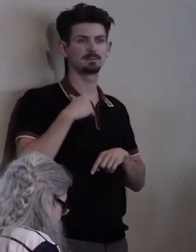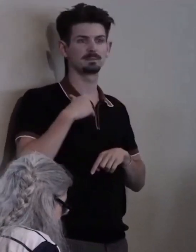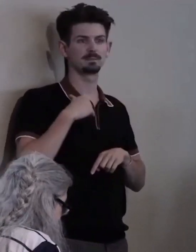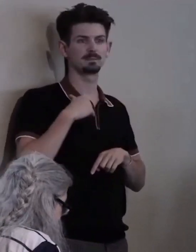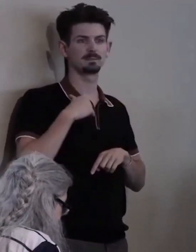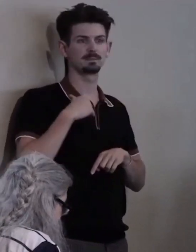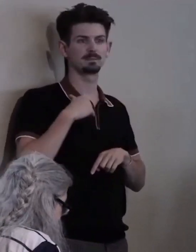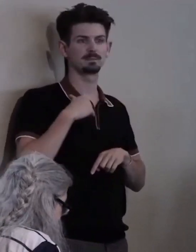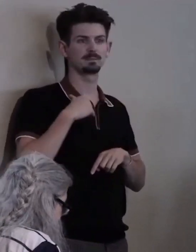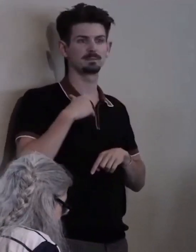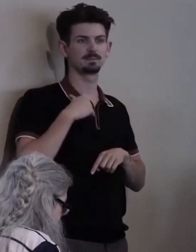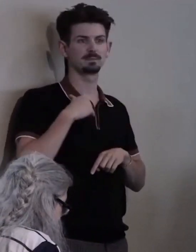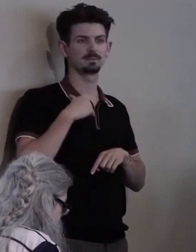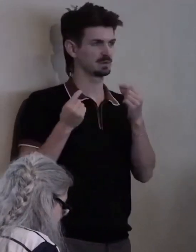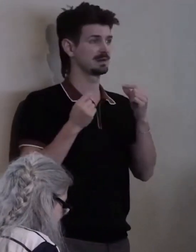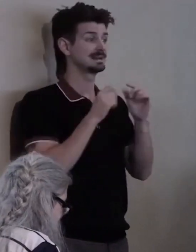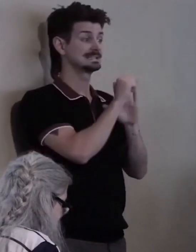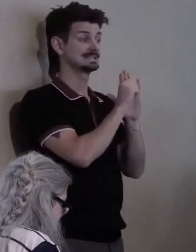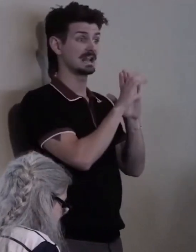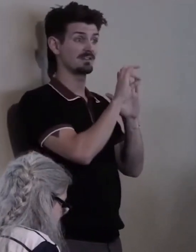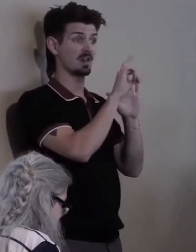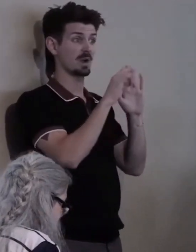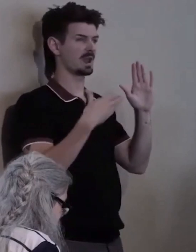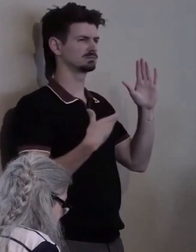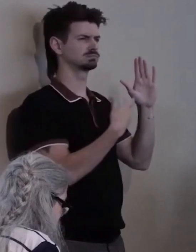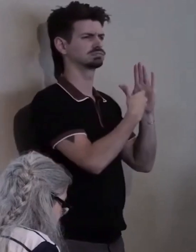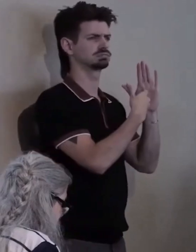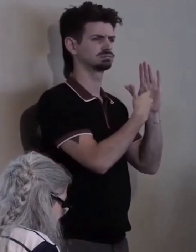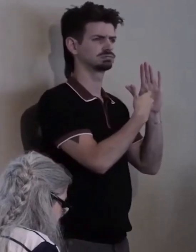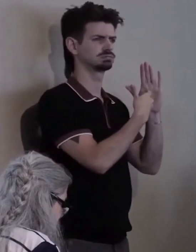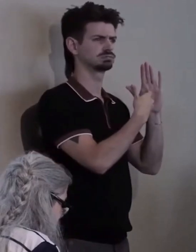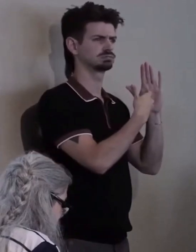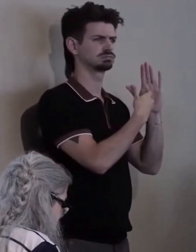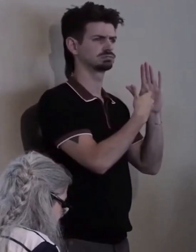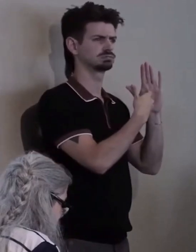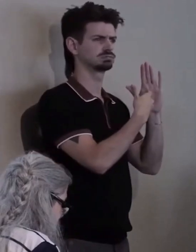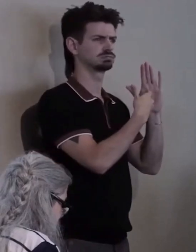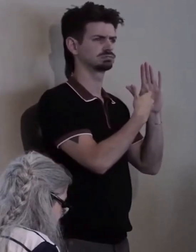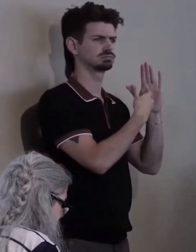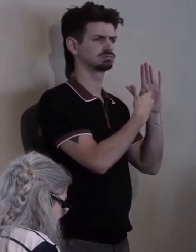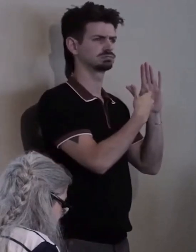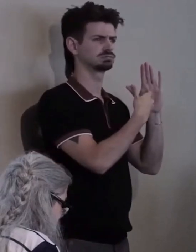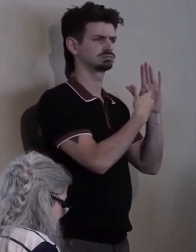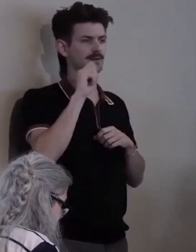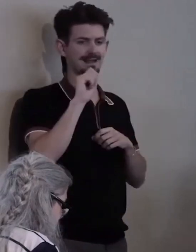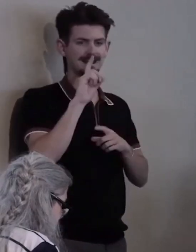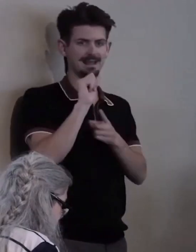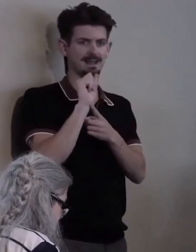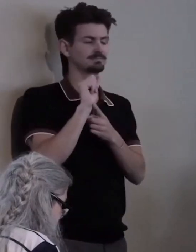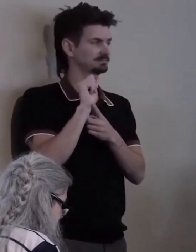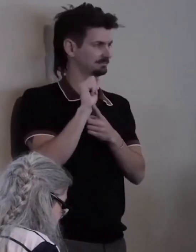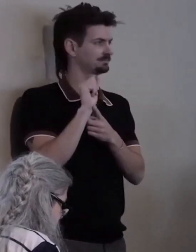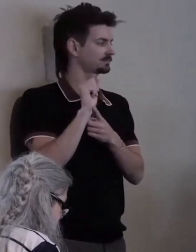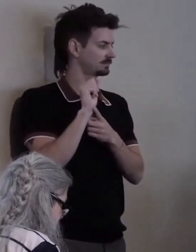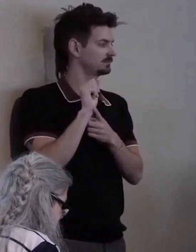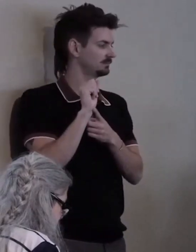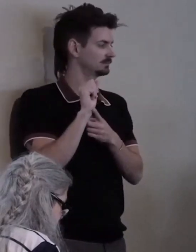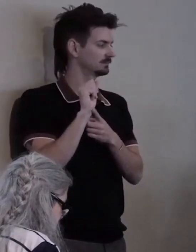sued the State of Colorado under Title II of the Americans with Disabilities Act to gain access